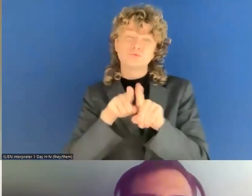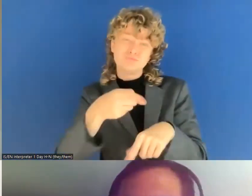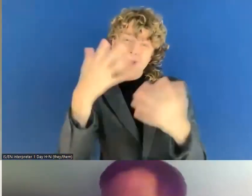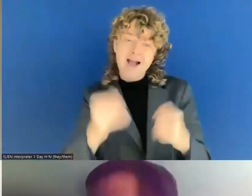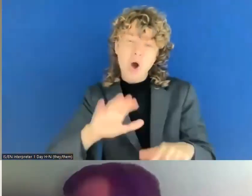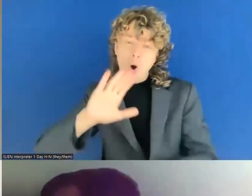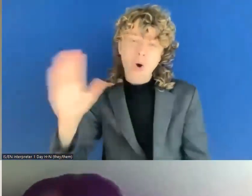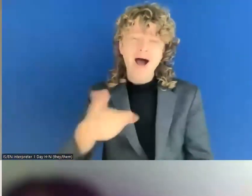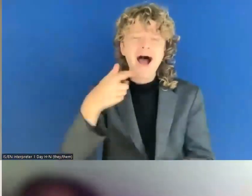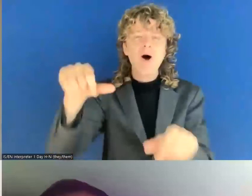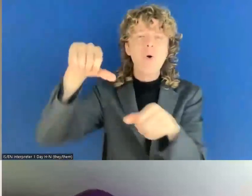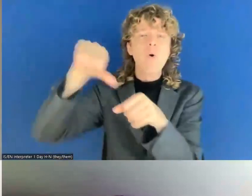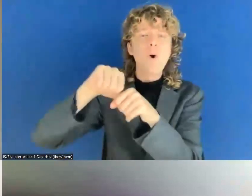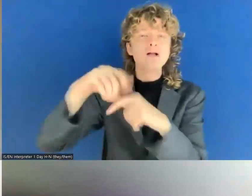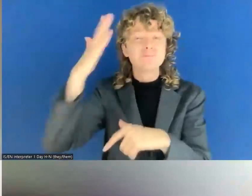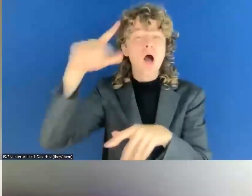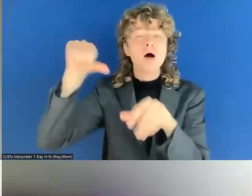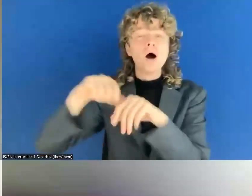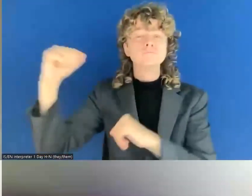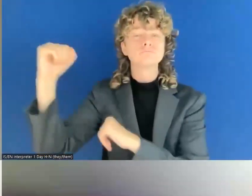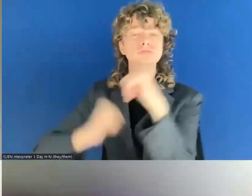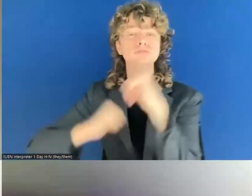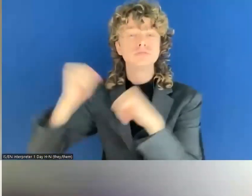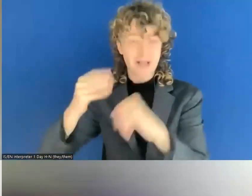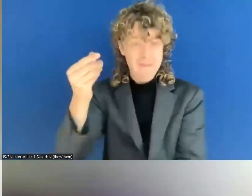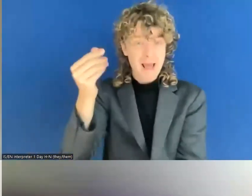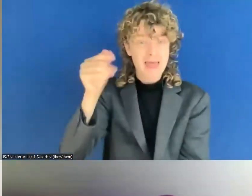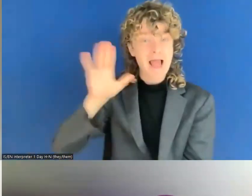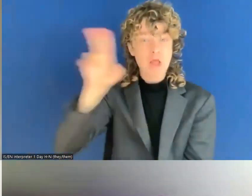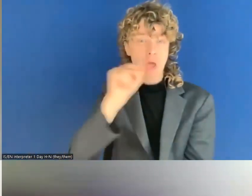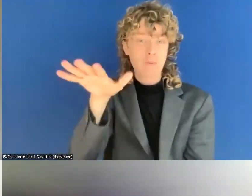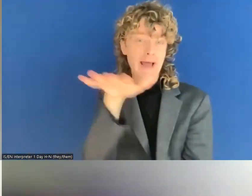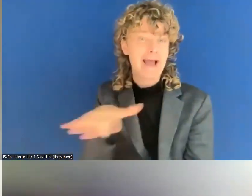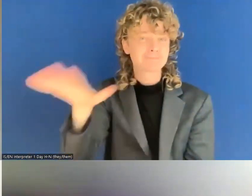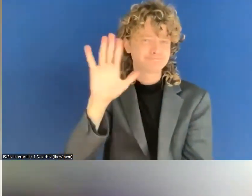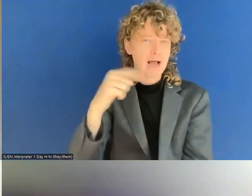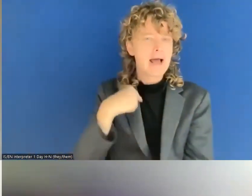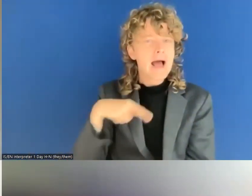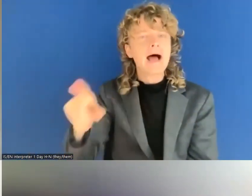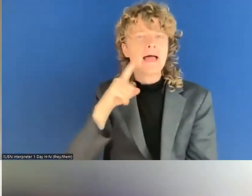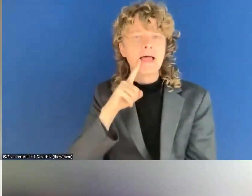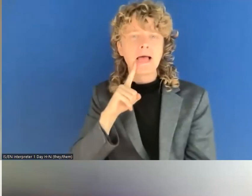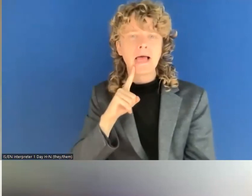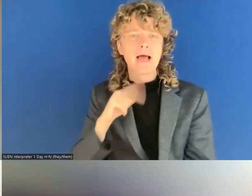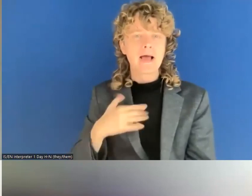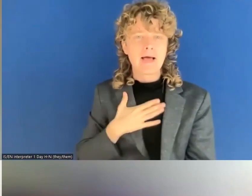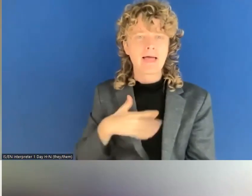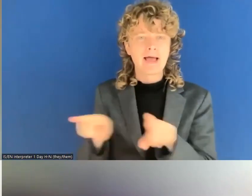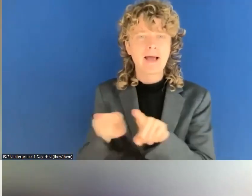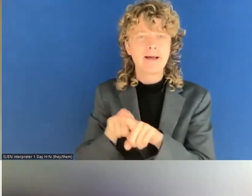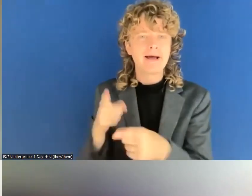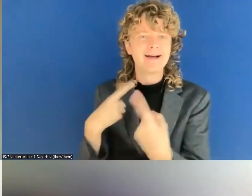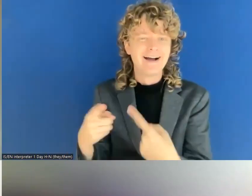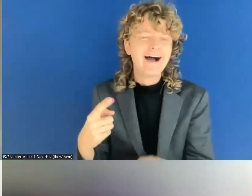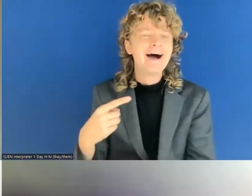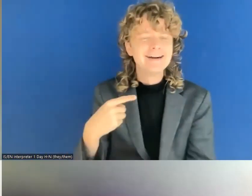who has the money. Sorry, says the Swede. I'm just envious. It's kind of the neighbor thing we have.